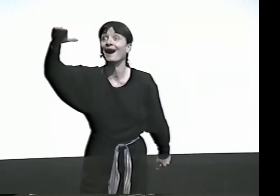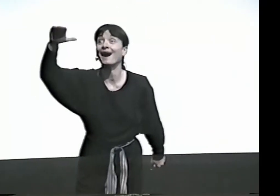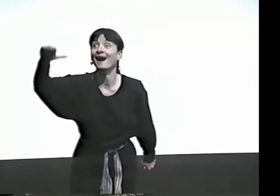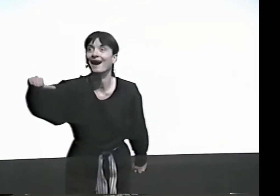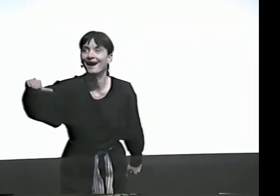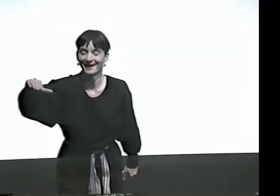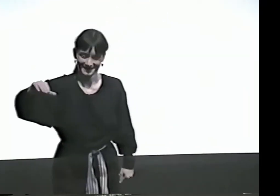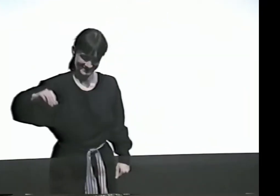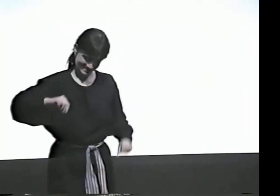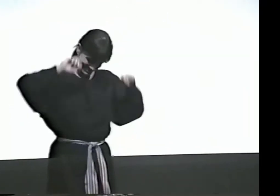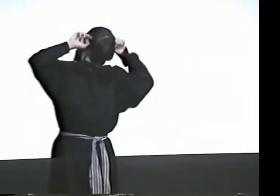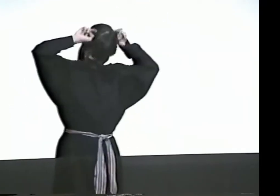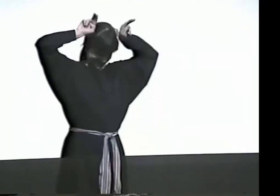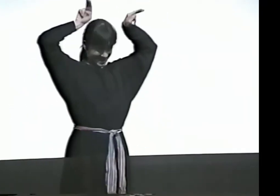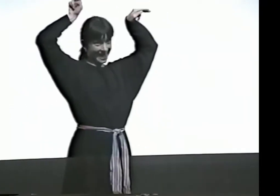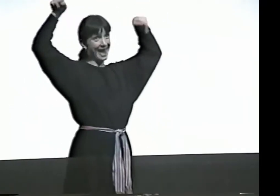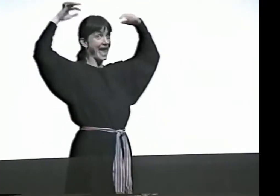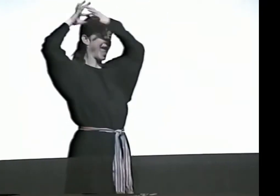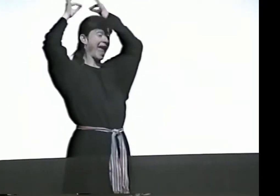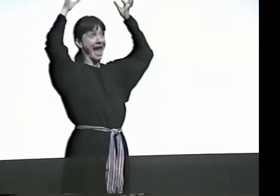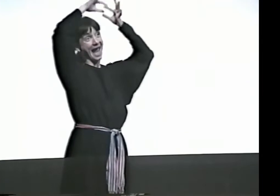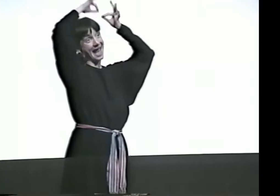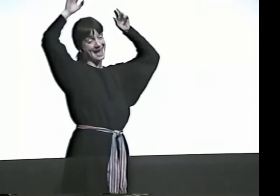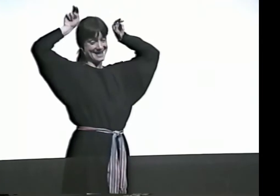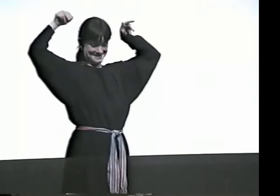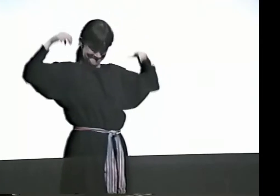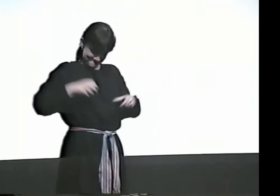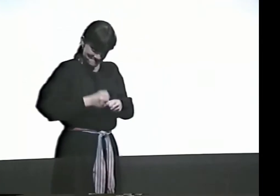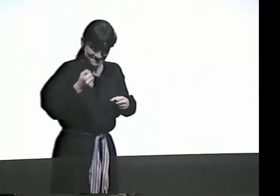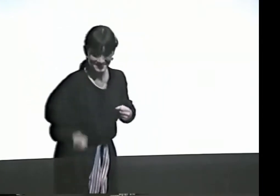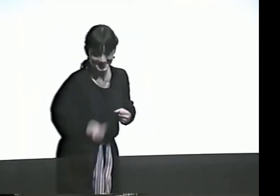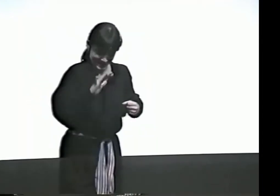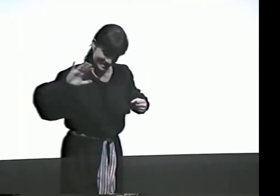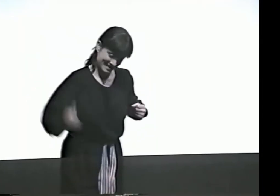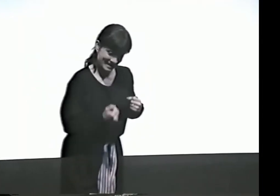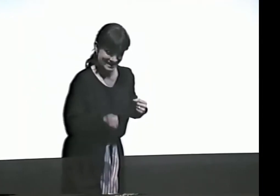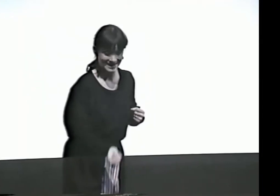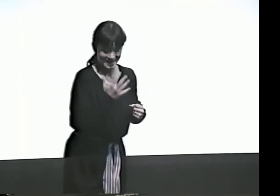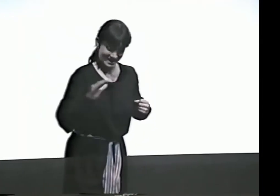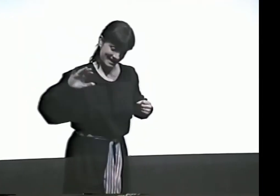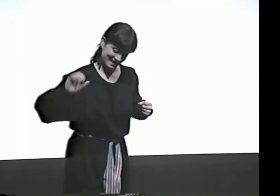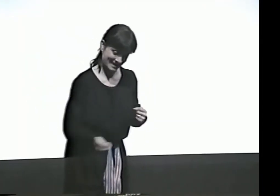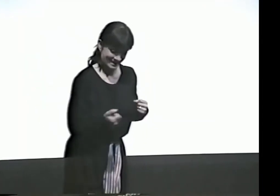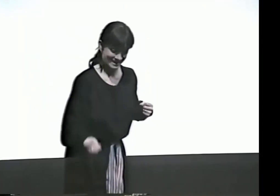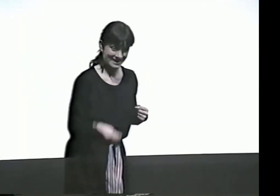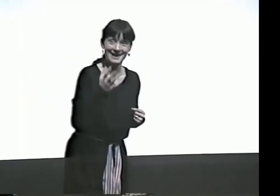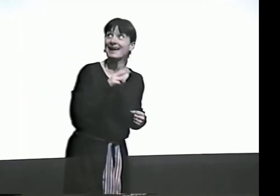ACROSS THE WAY, CUTE LITTLE GIRL WITH BOWTIES IN HER HAIR...